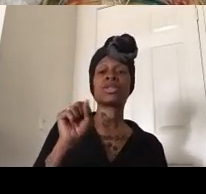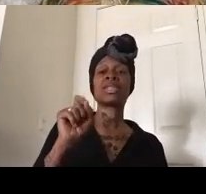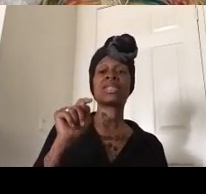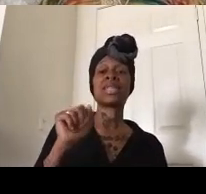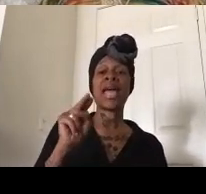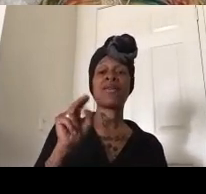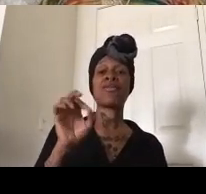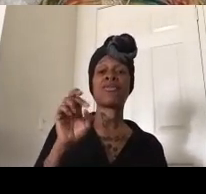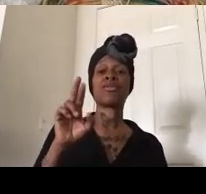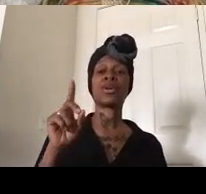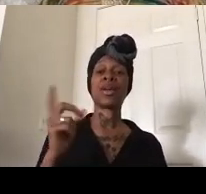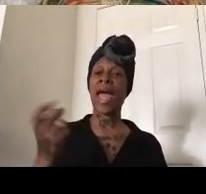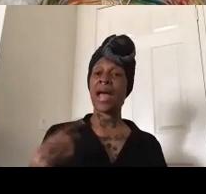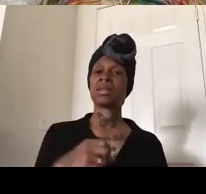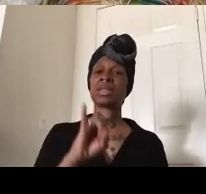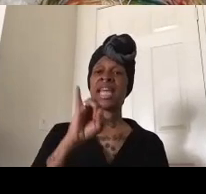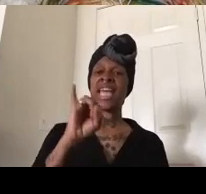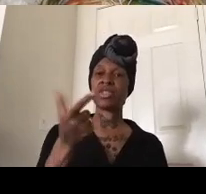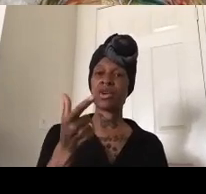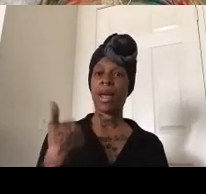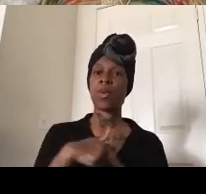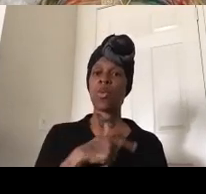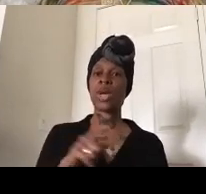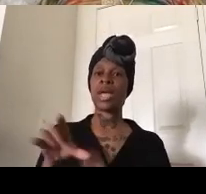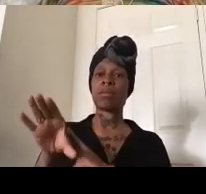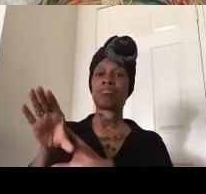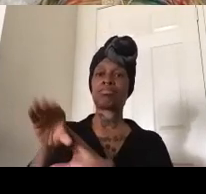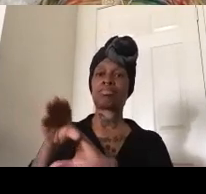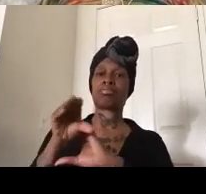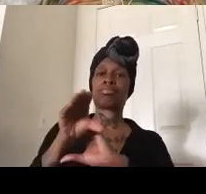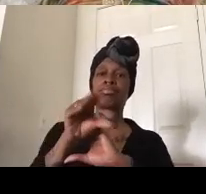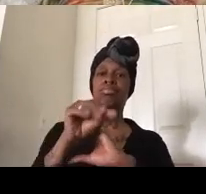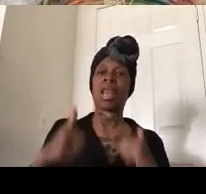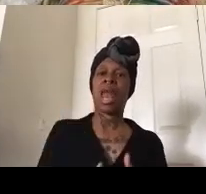where we live stream these protests and more than going on our instagram